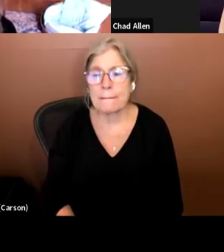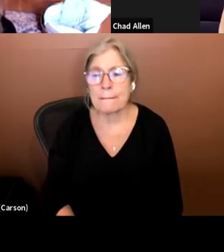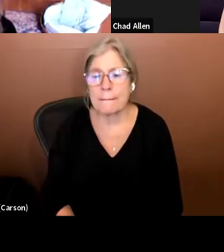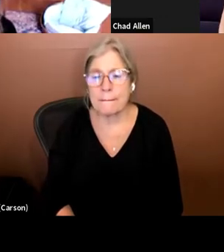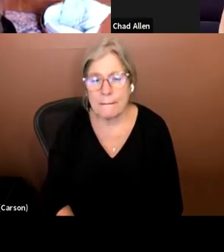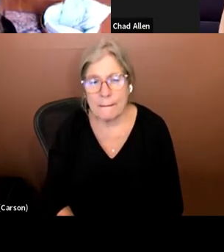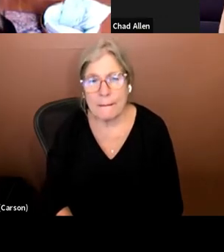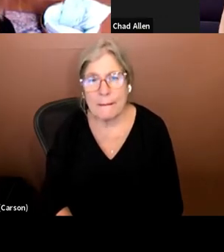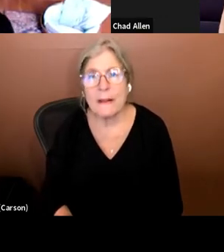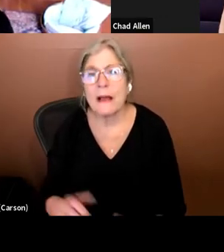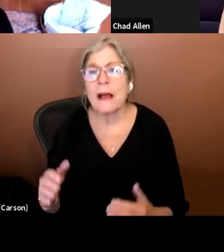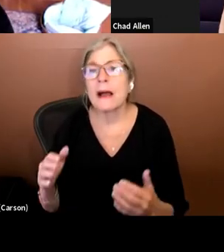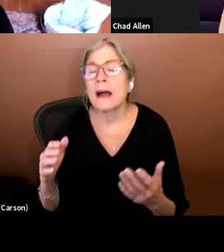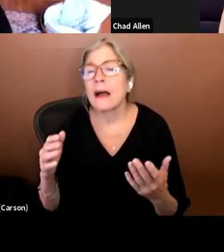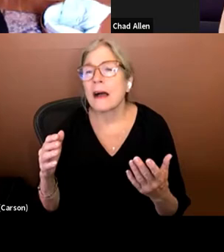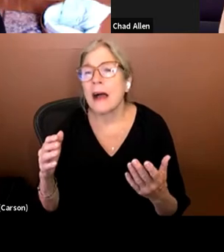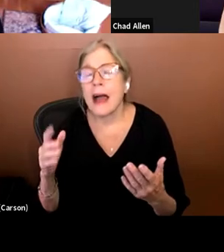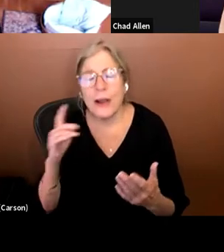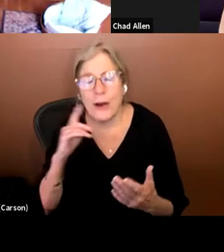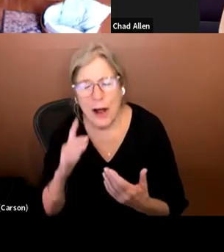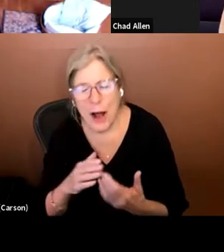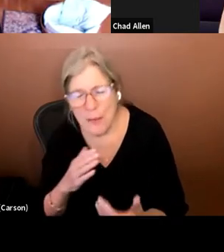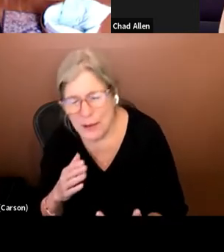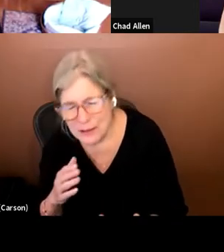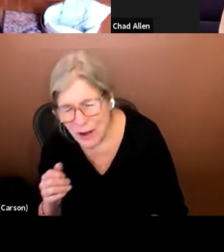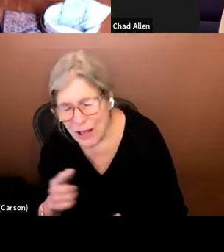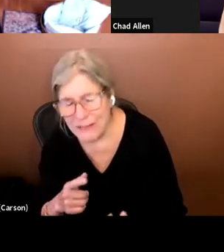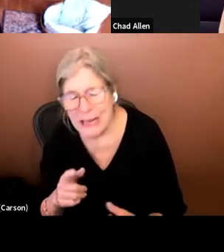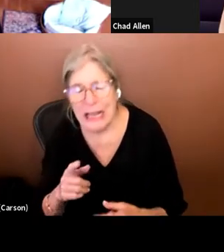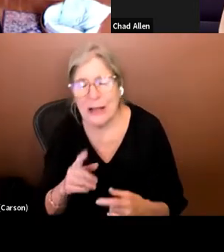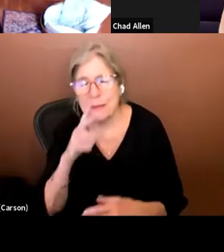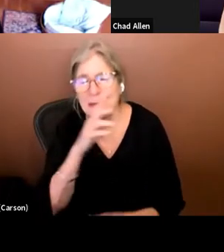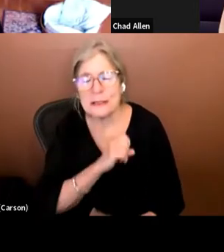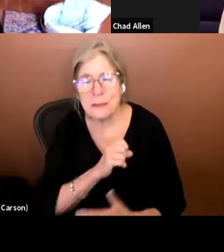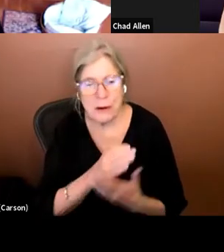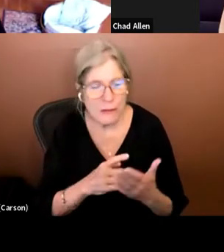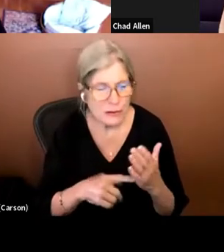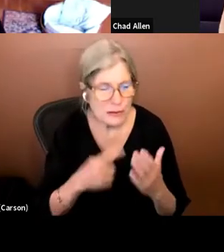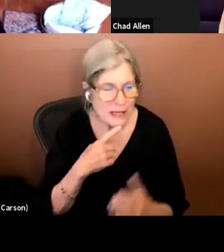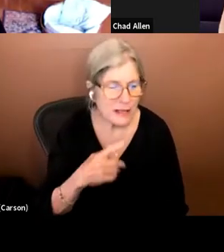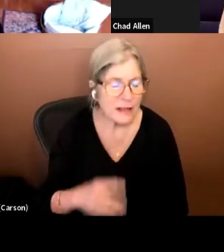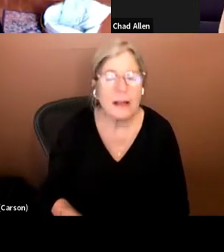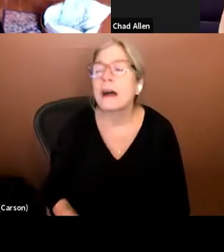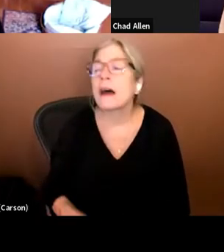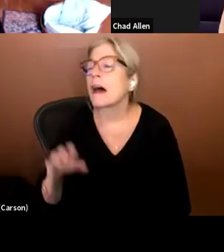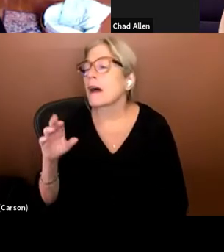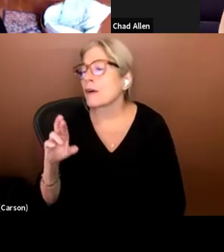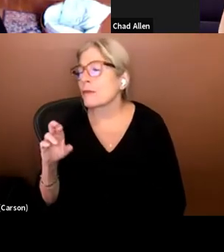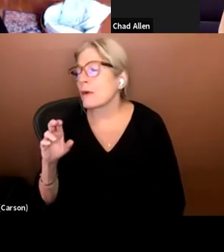of your question until the last couple words. >>>: So really I want you to talk about your experience